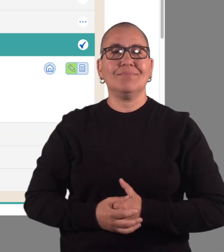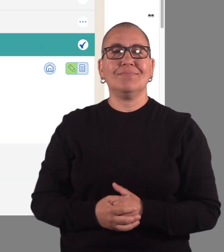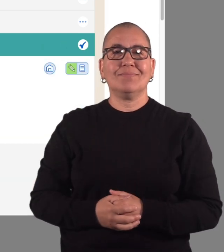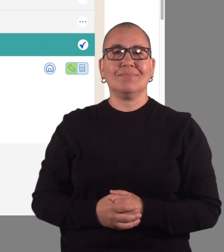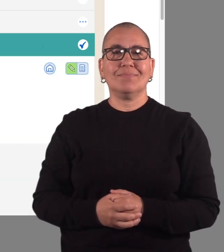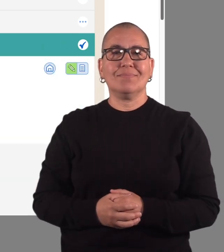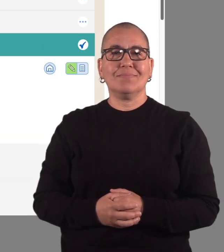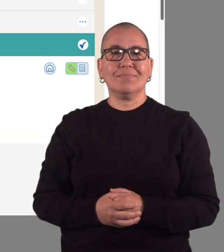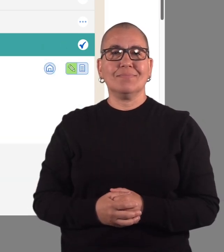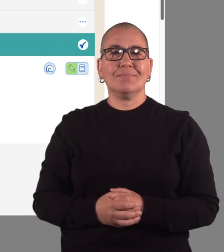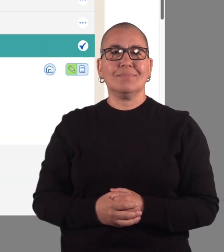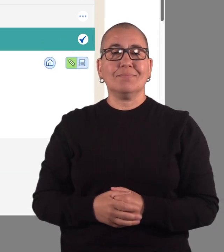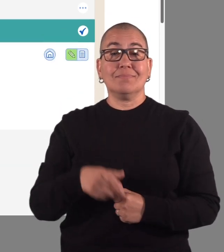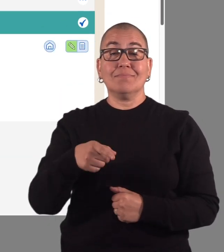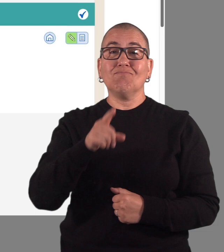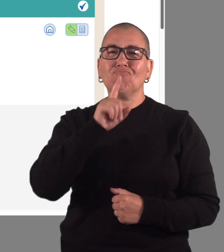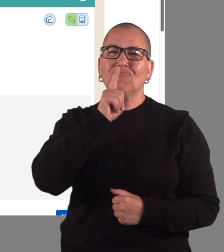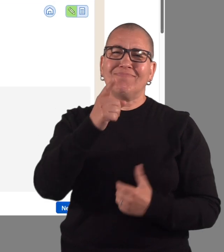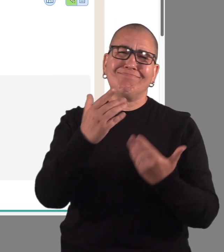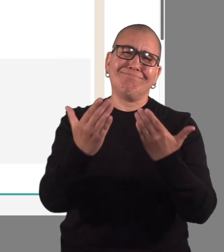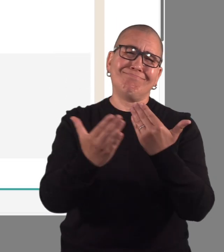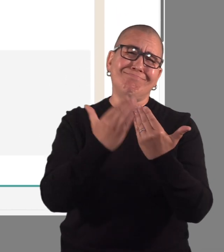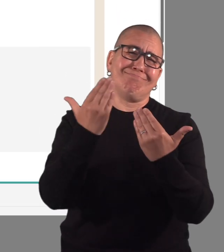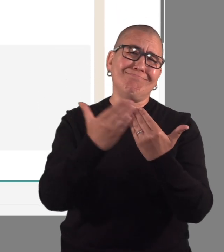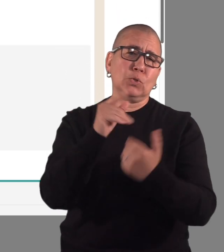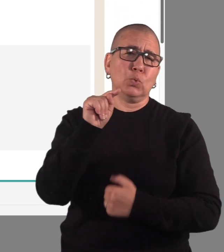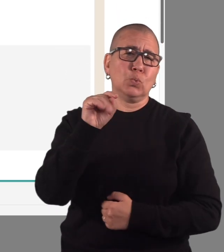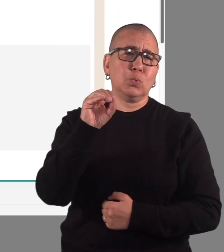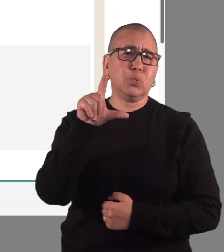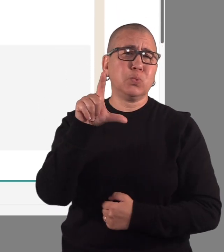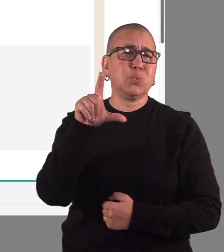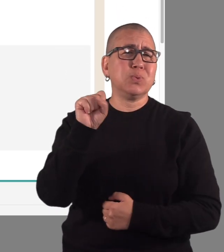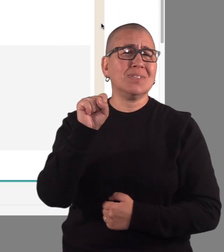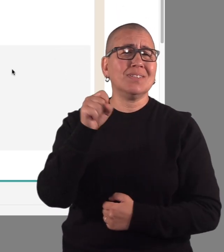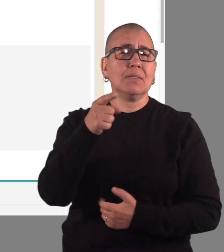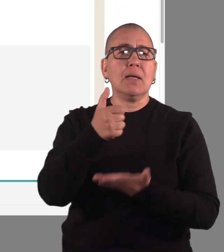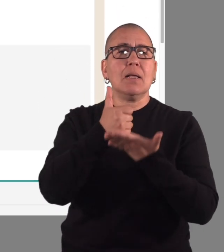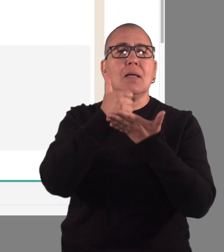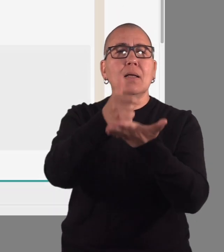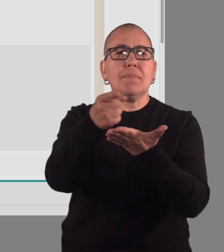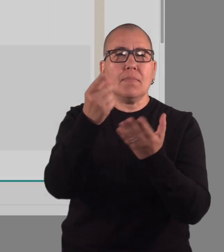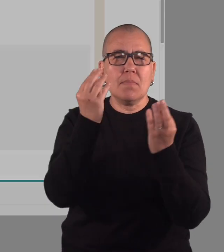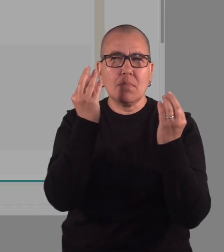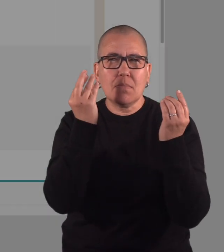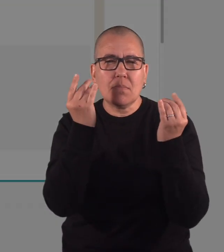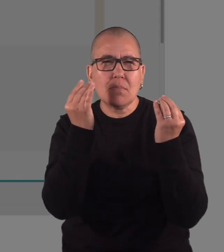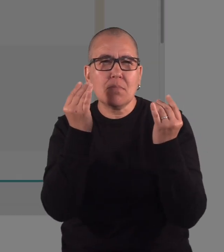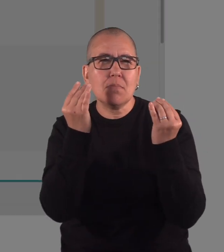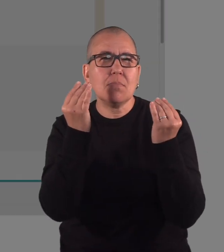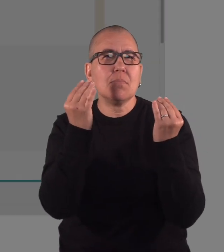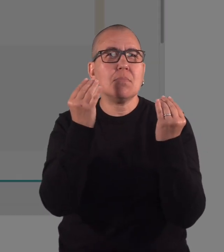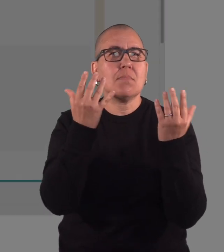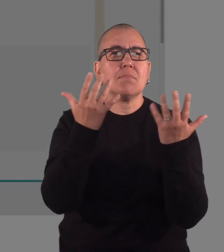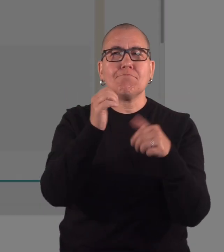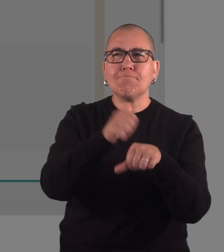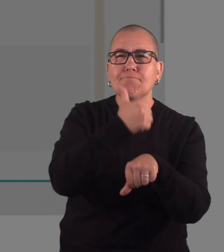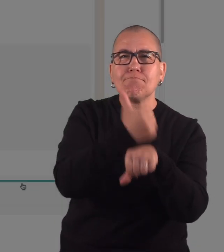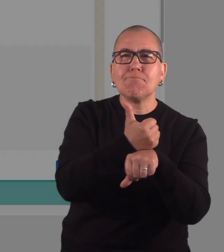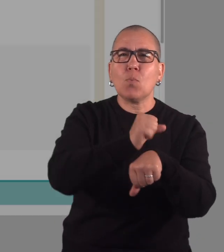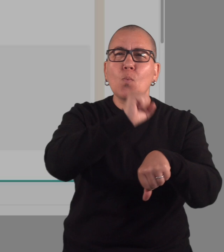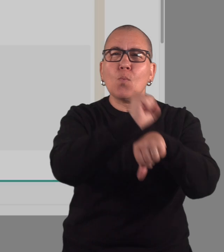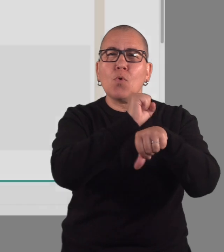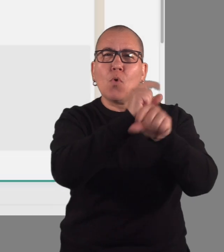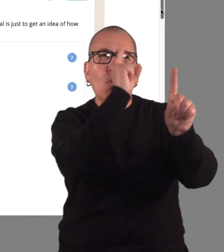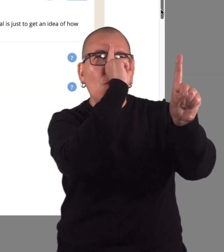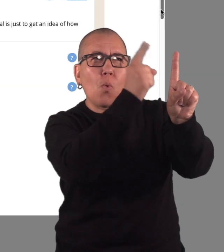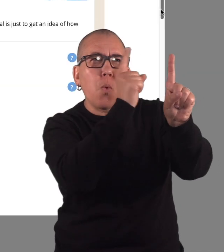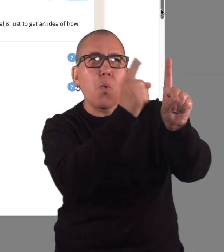This is an easy tool to help you think about and set work goals